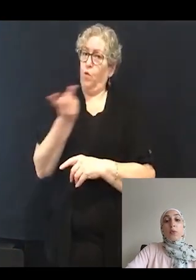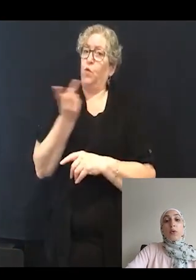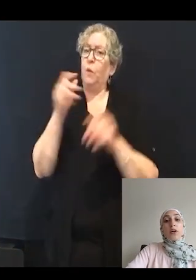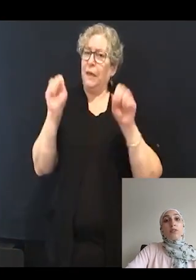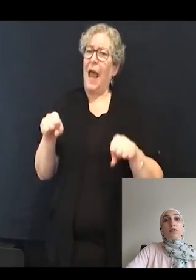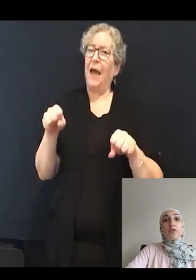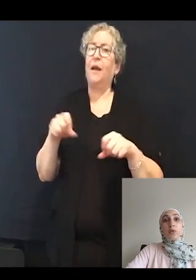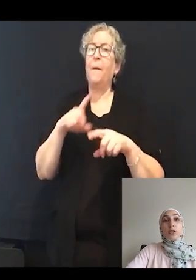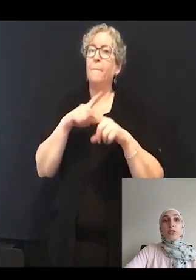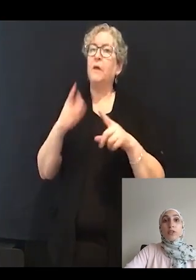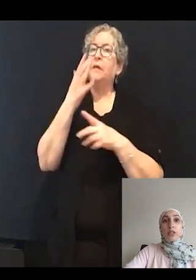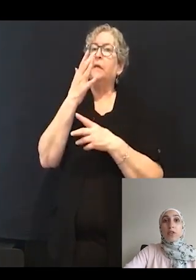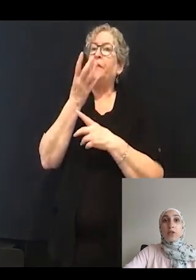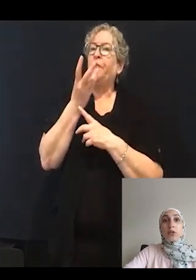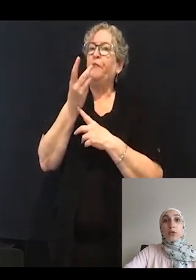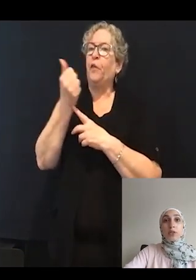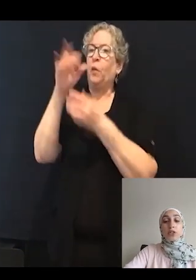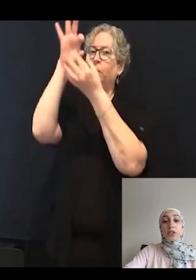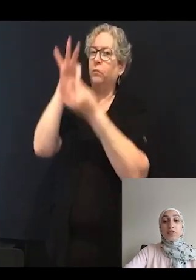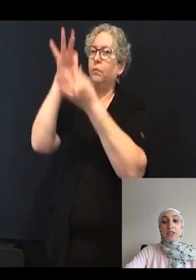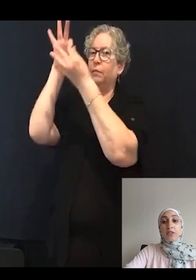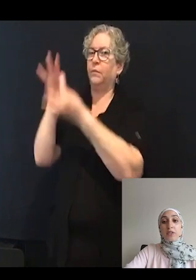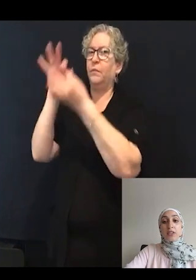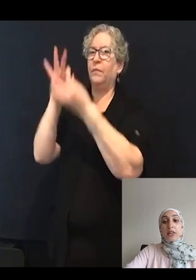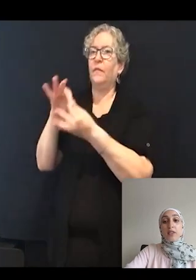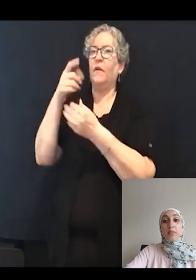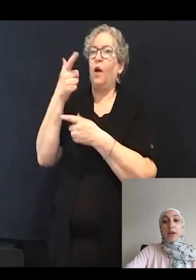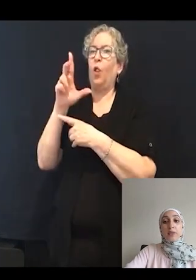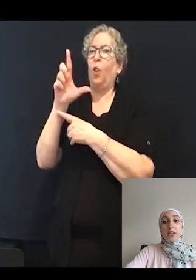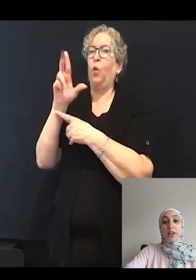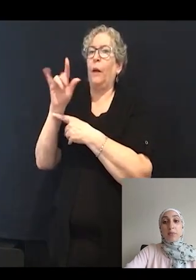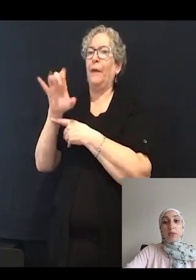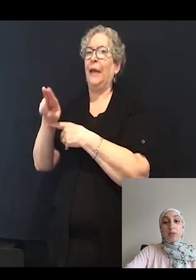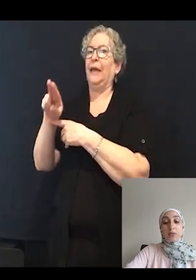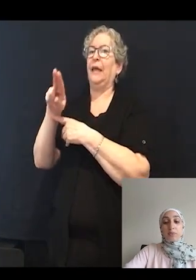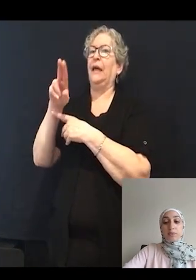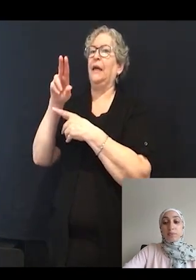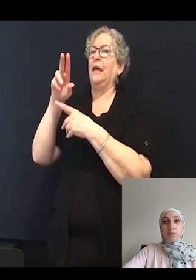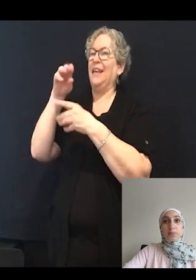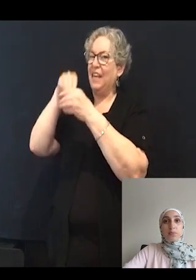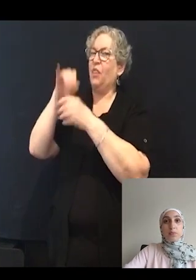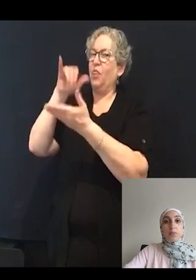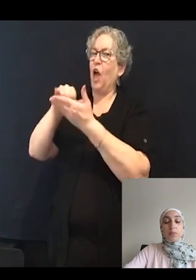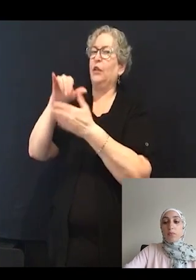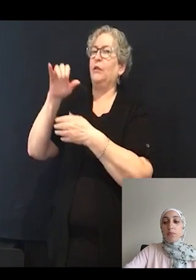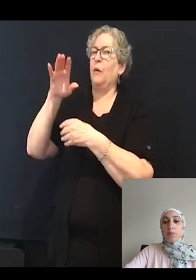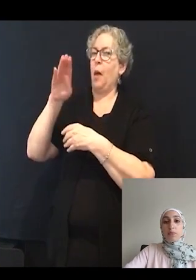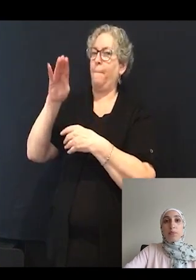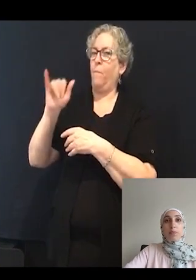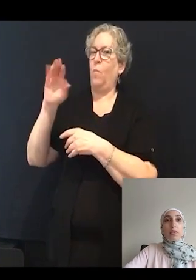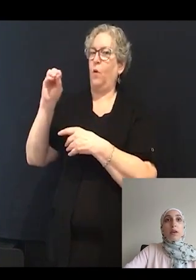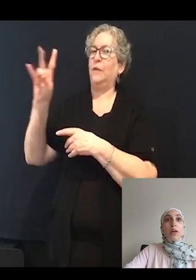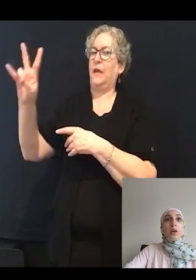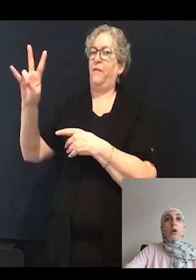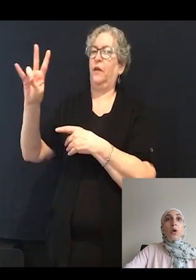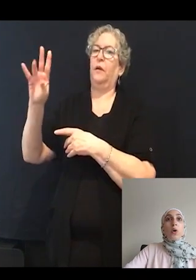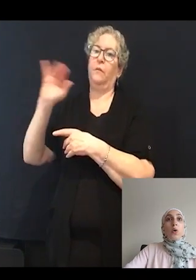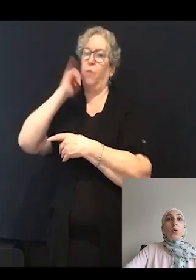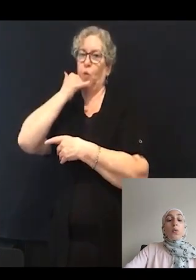there were fewer tethered glutamatergic vesicles in the MYO7A mutants.